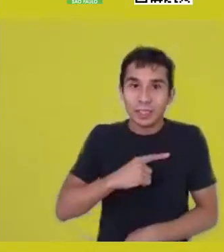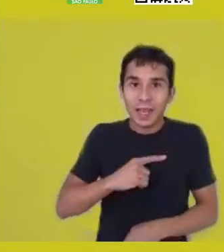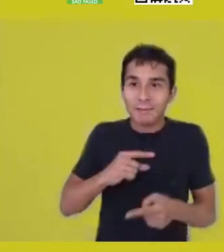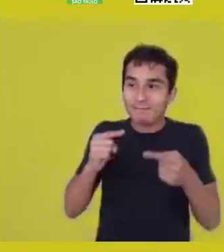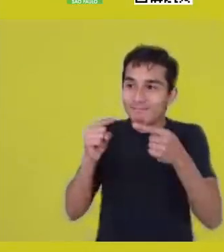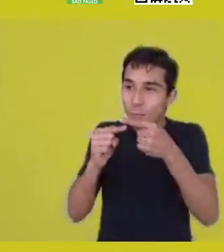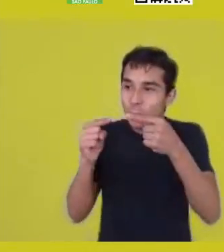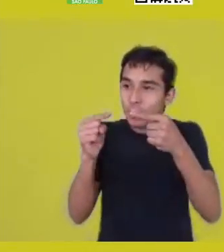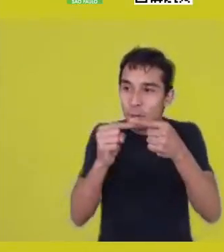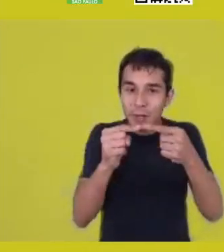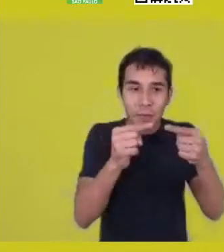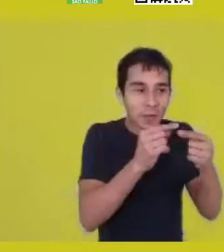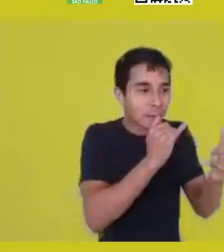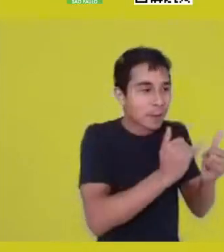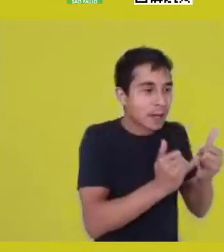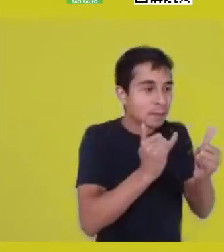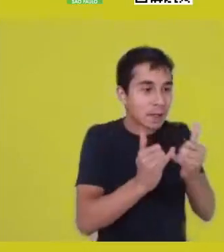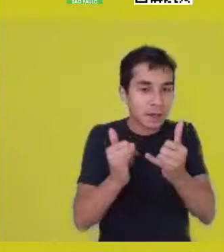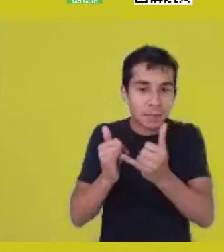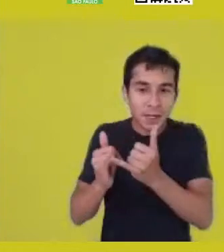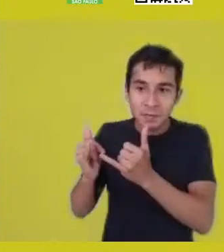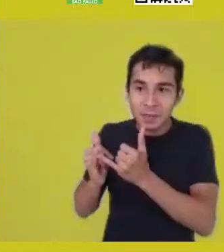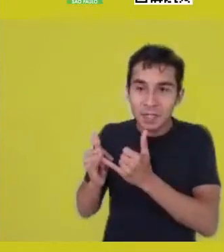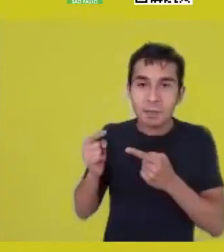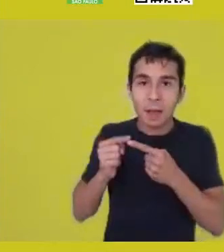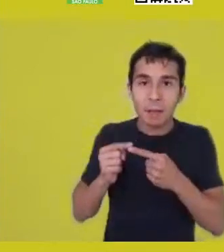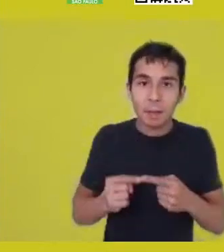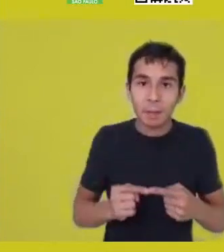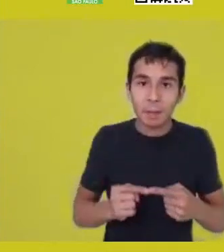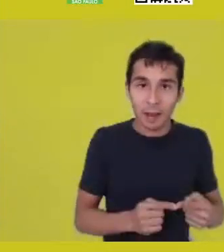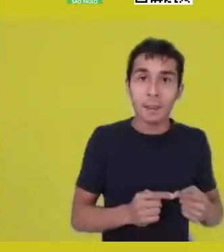which are not only a space of religiosity.